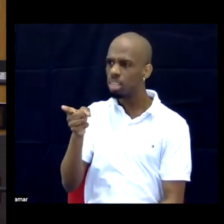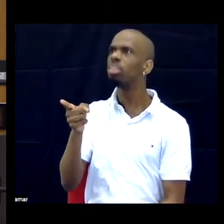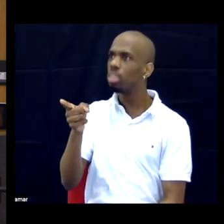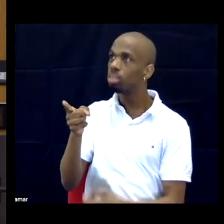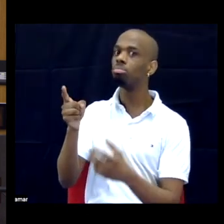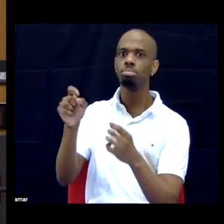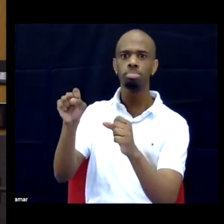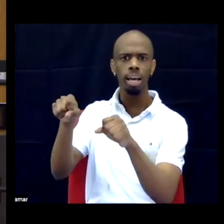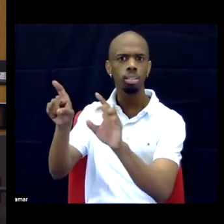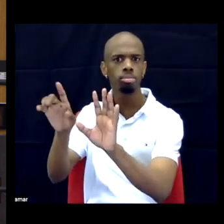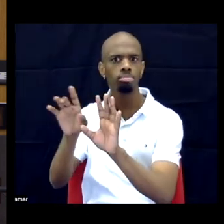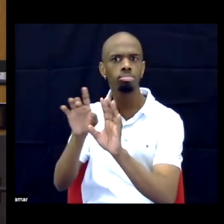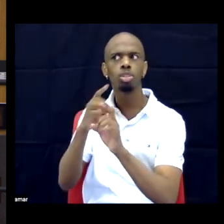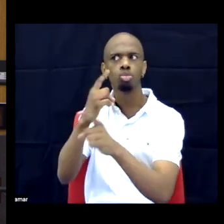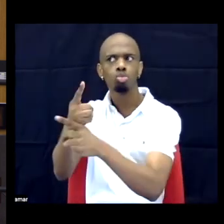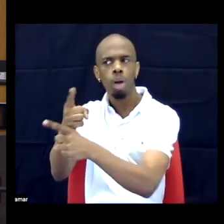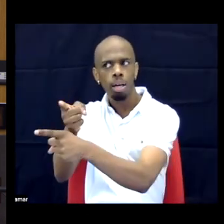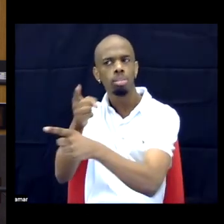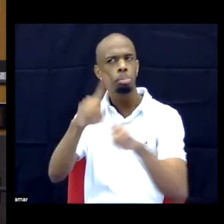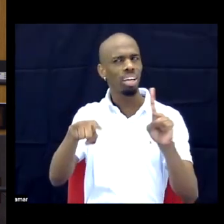ways and there are other ways we can emphasize these connections.